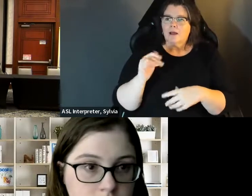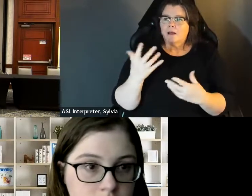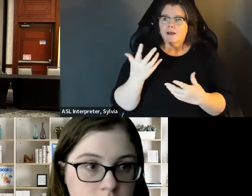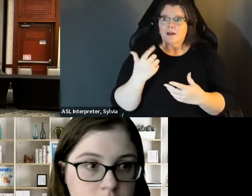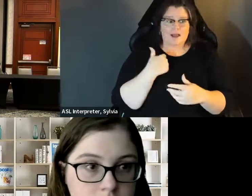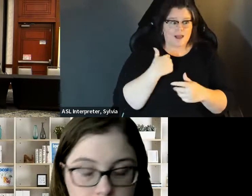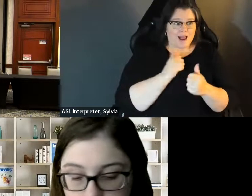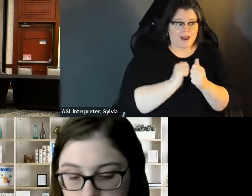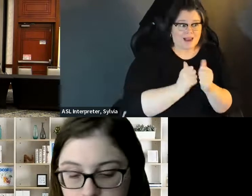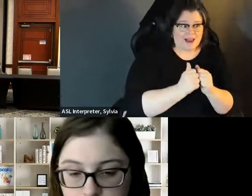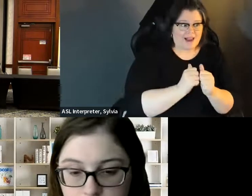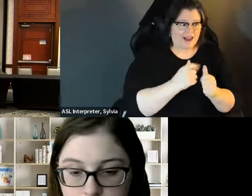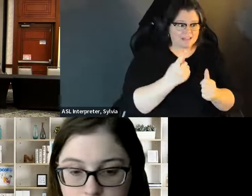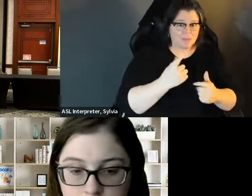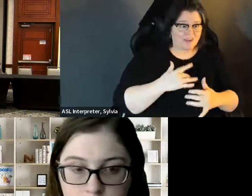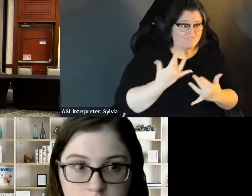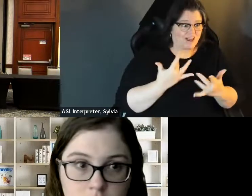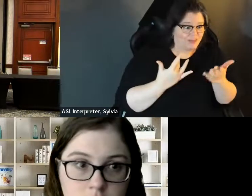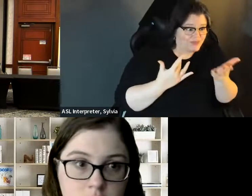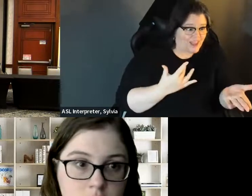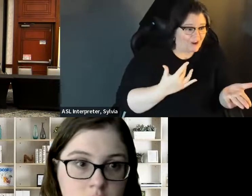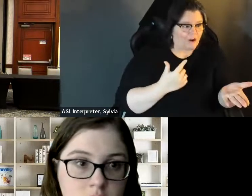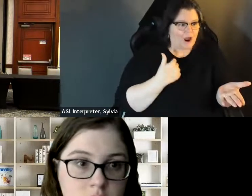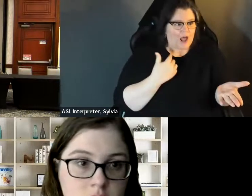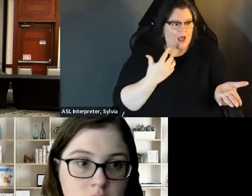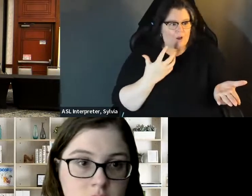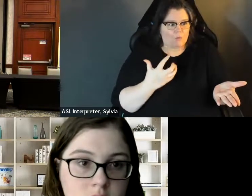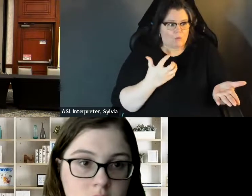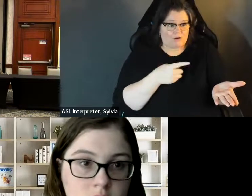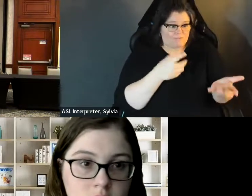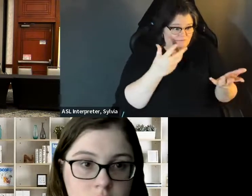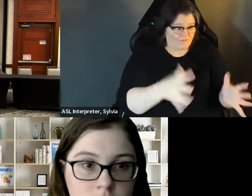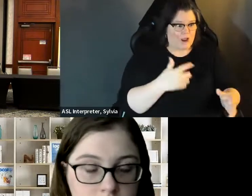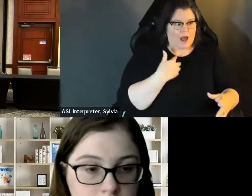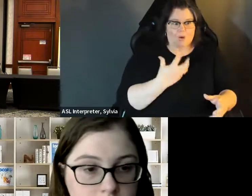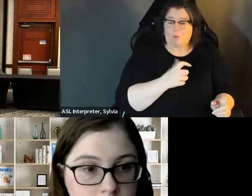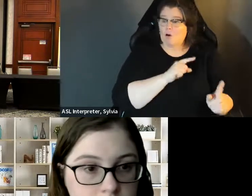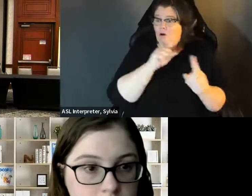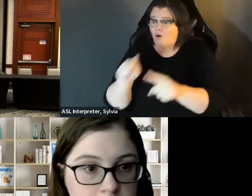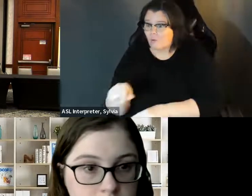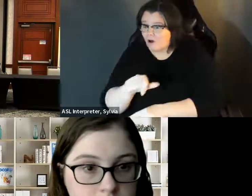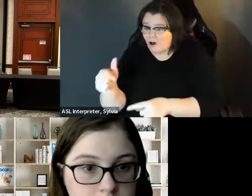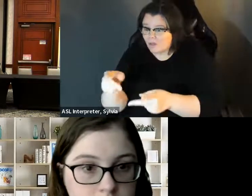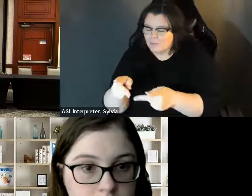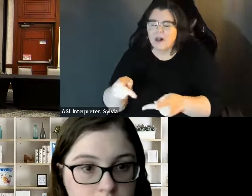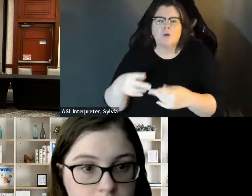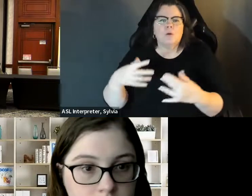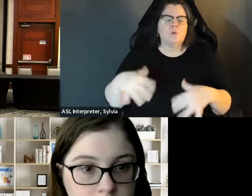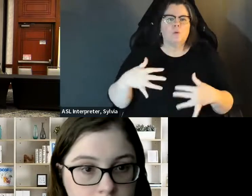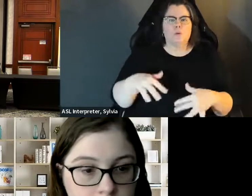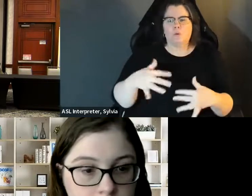was a challenge regarding transportation. Being able to get from point A to point B from various, you know, point B from various, you know, candidate, events, etc. To be able to get the word out there.